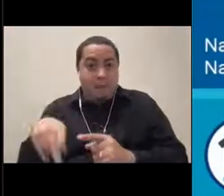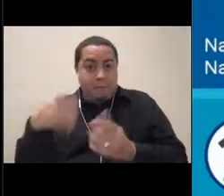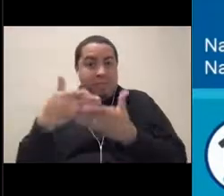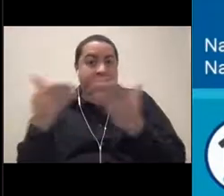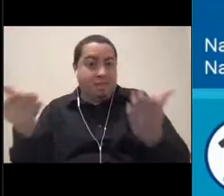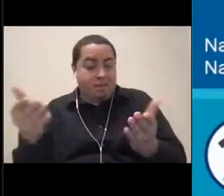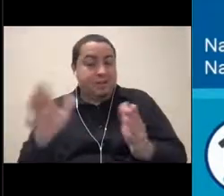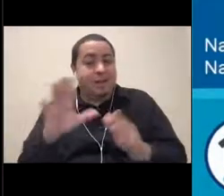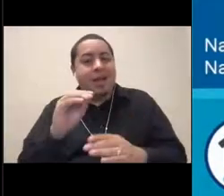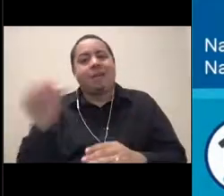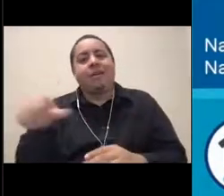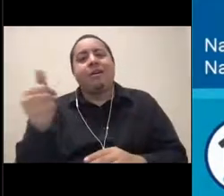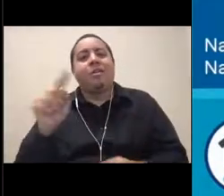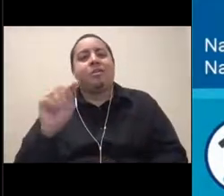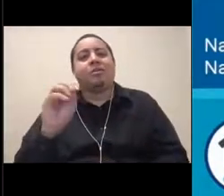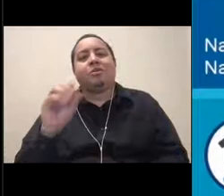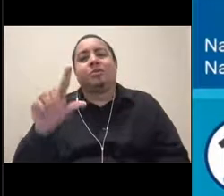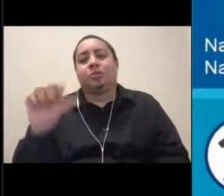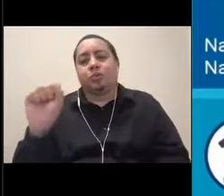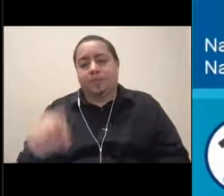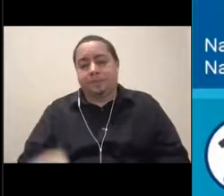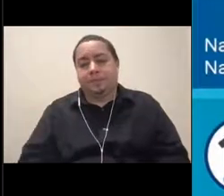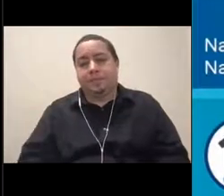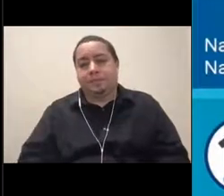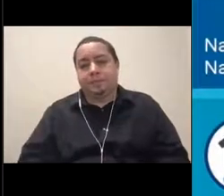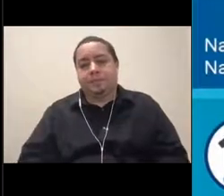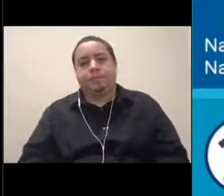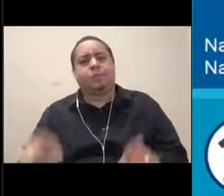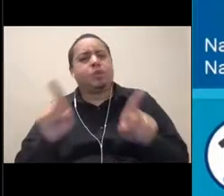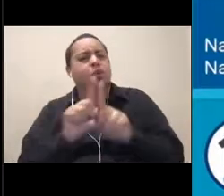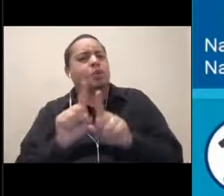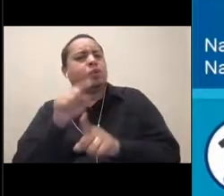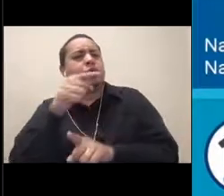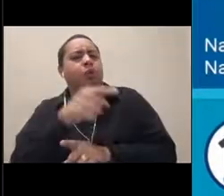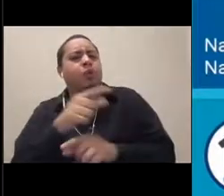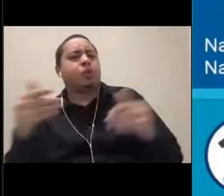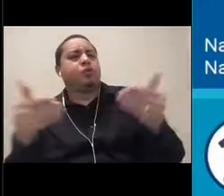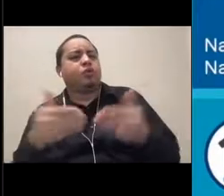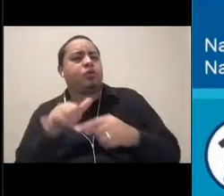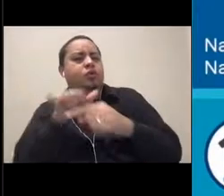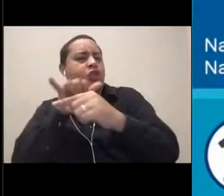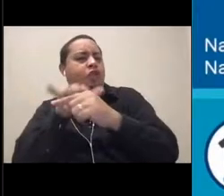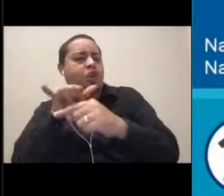[Nicole] Got it. You also introduced a term, Nick, at the very beginning, you mentioned a seamount.